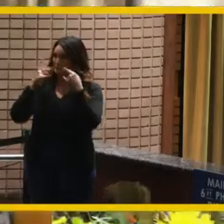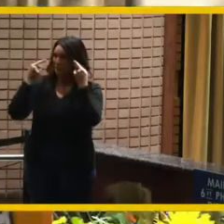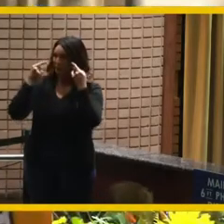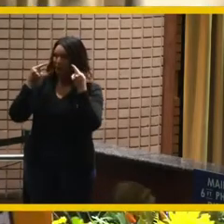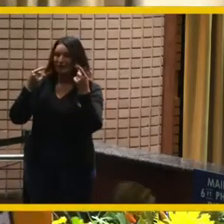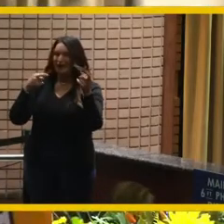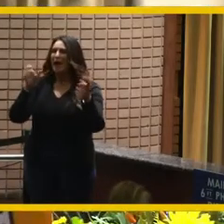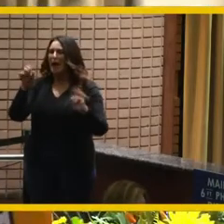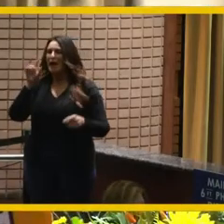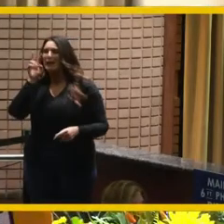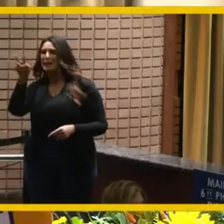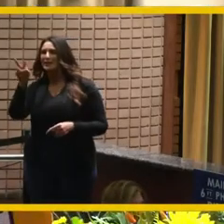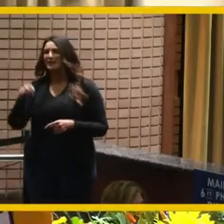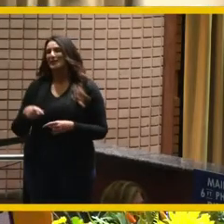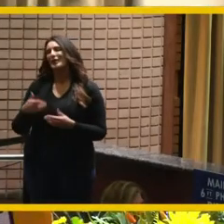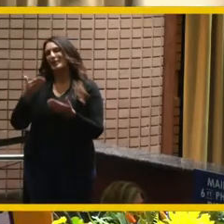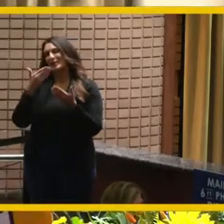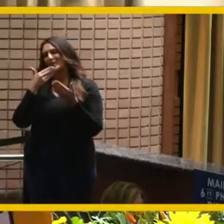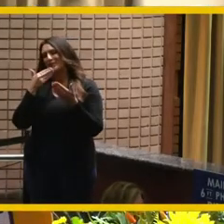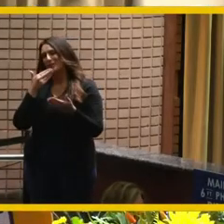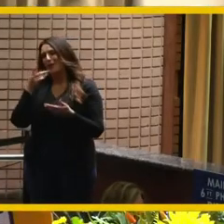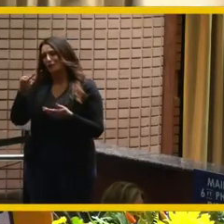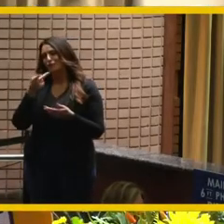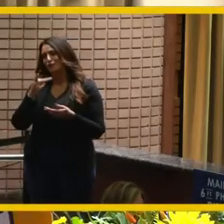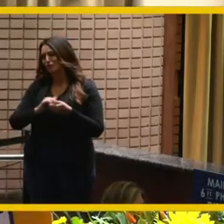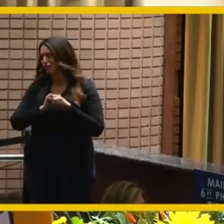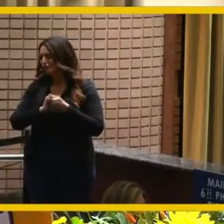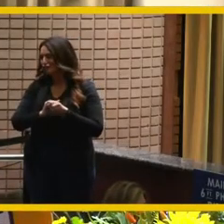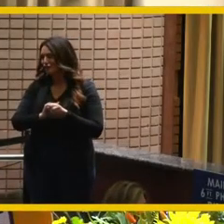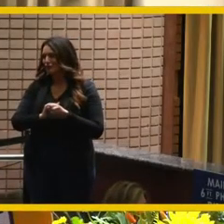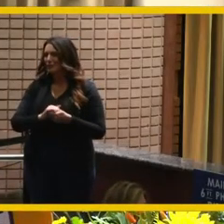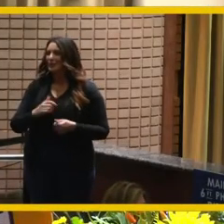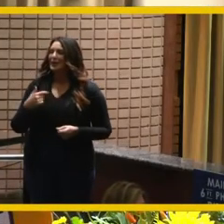it's great to be here with your brother and uh the first thought i had was you know when you